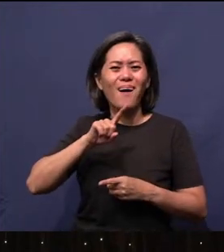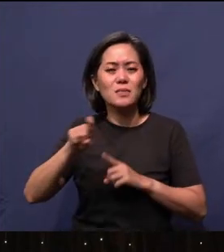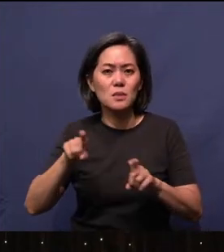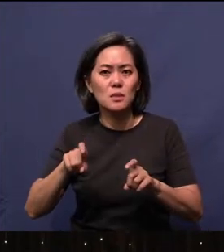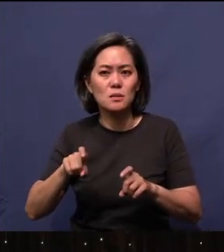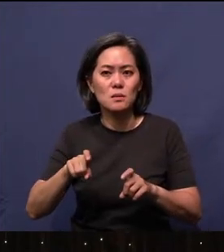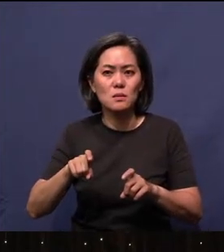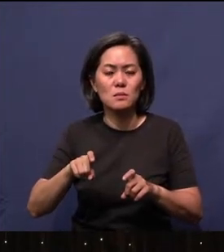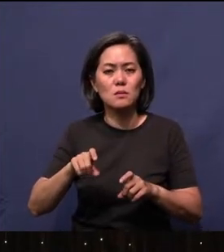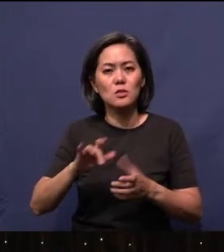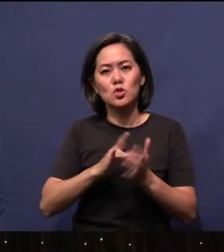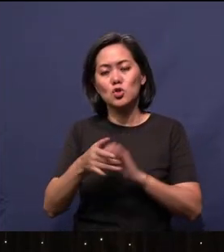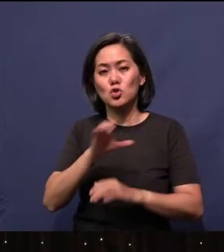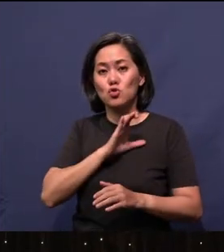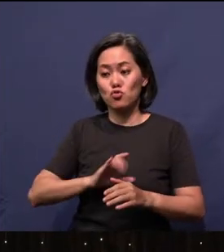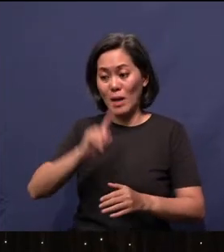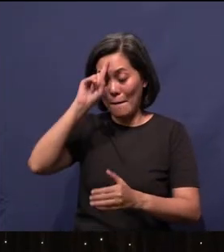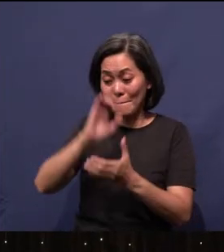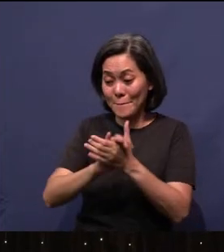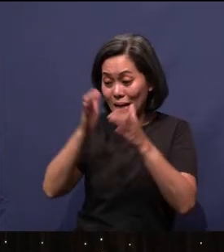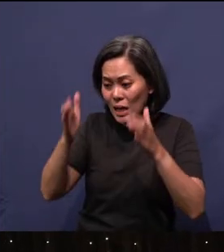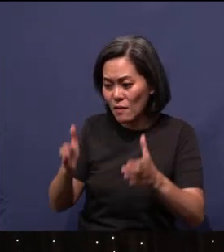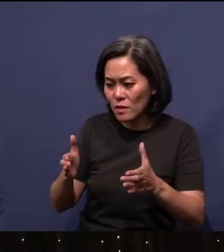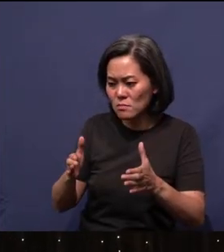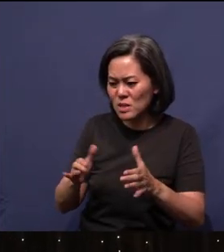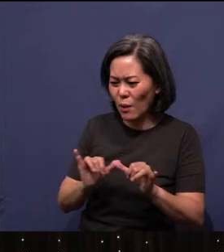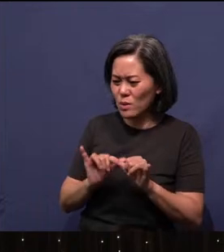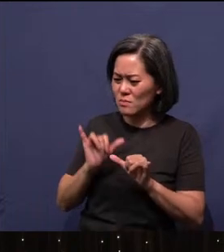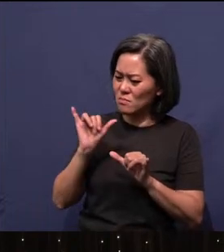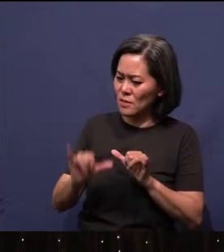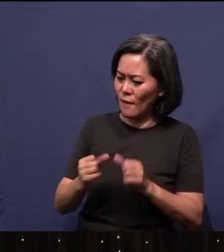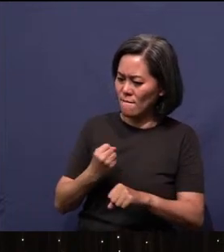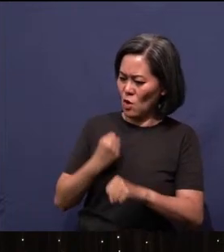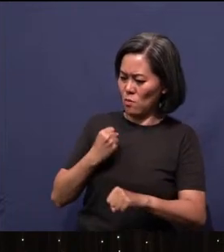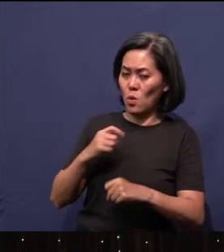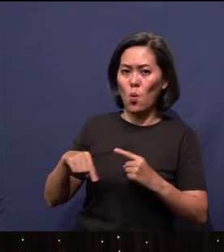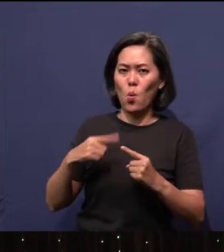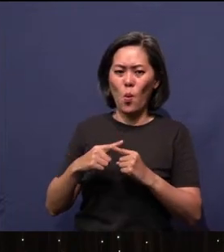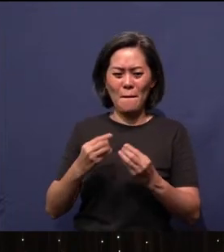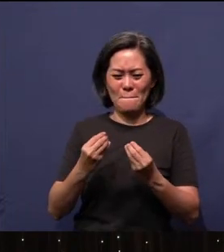Lord Jesus Christ, can they stay firm in their faith when there's so much going against them?